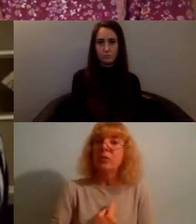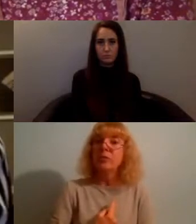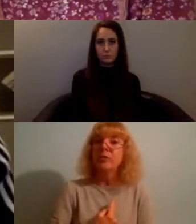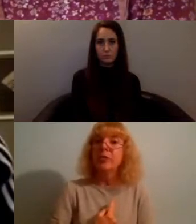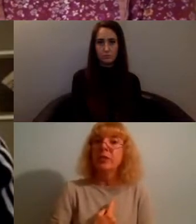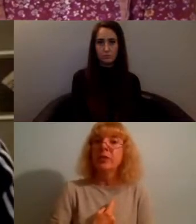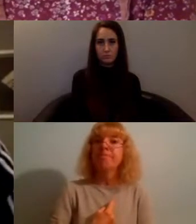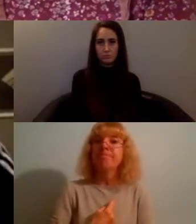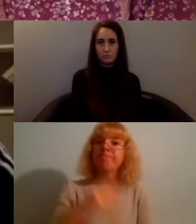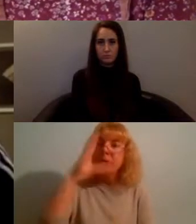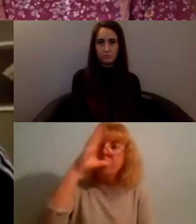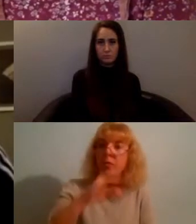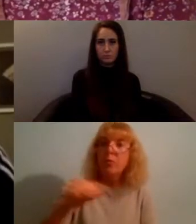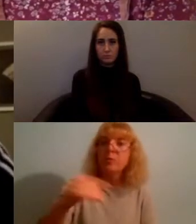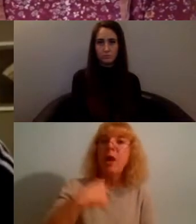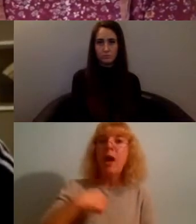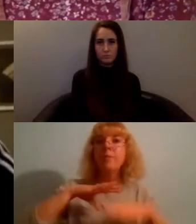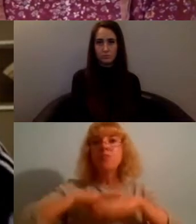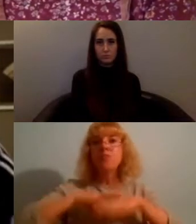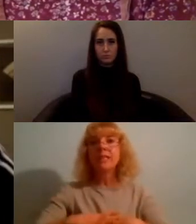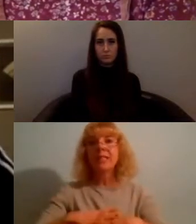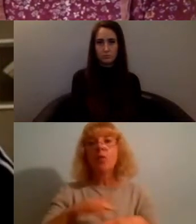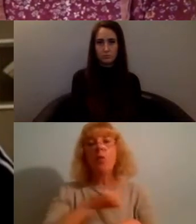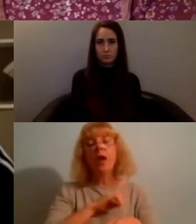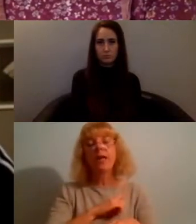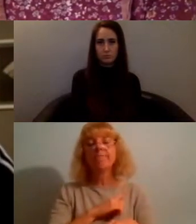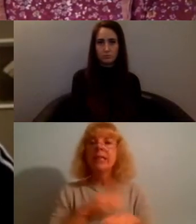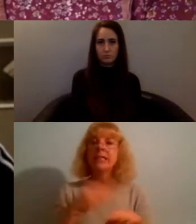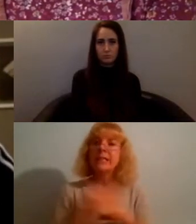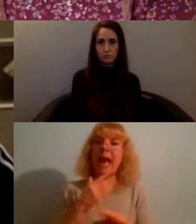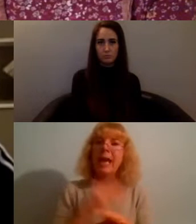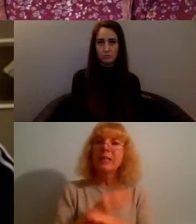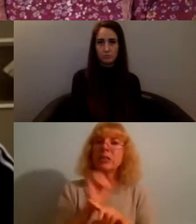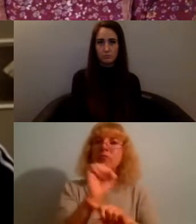I feel like it is an act of resistance and it's a way of demonstrating to other people that we